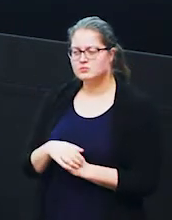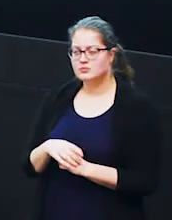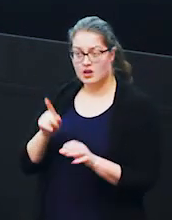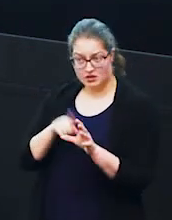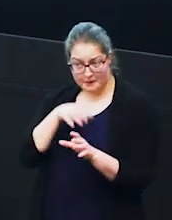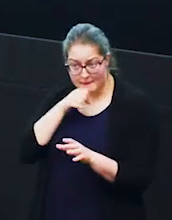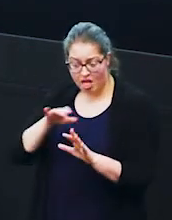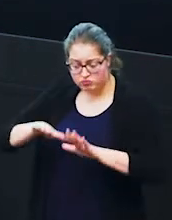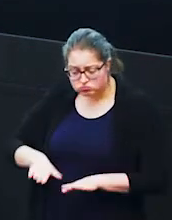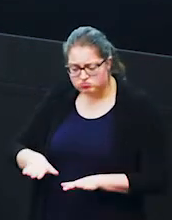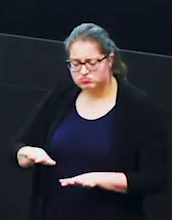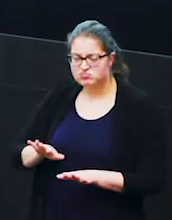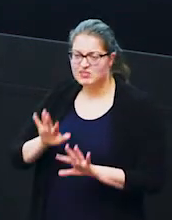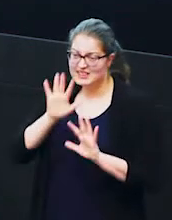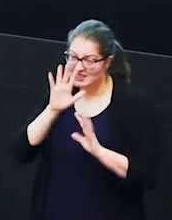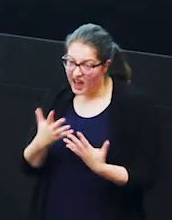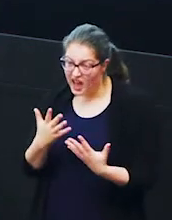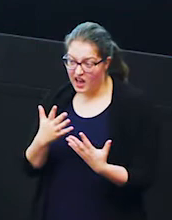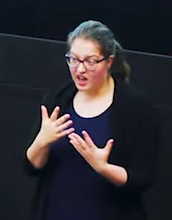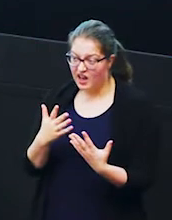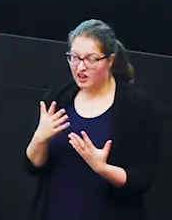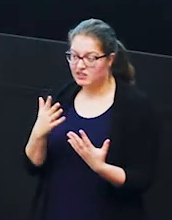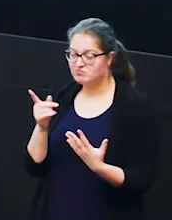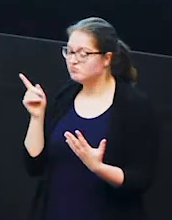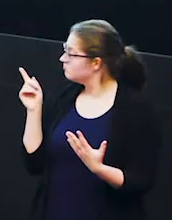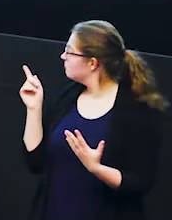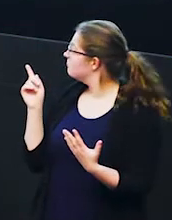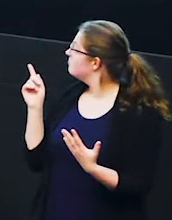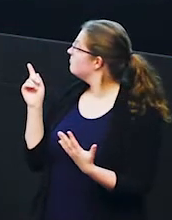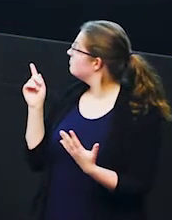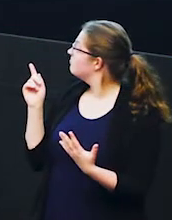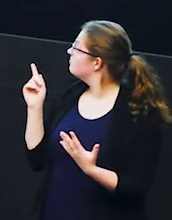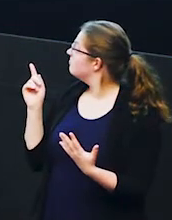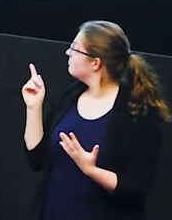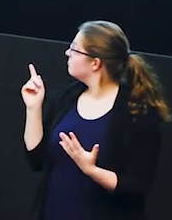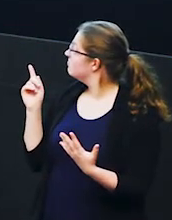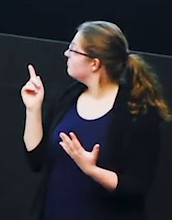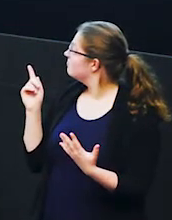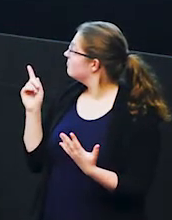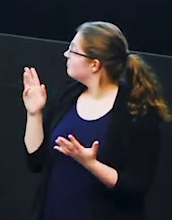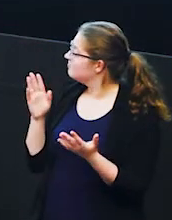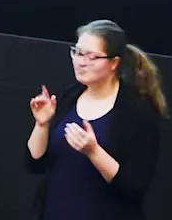who are maybe 10 years old from vula or or one or five years old for blondie's children